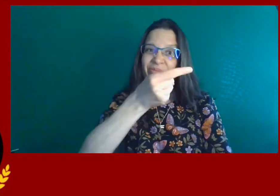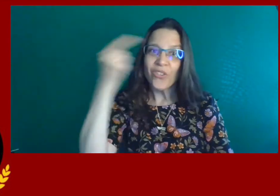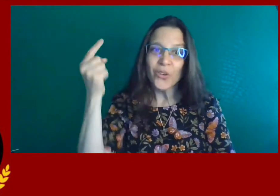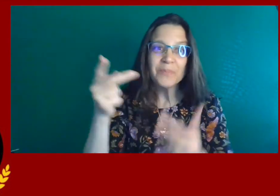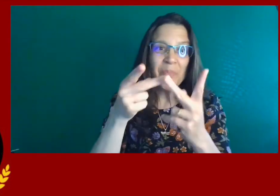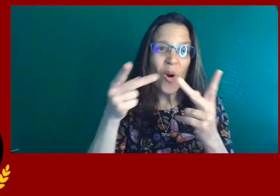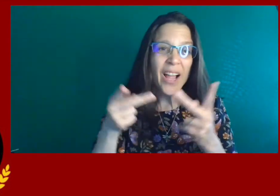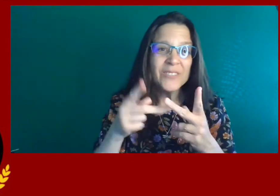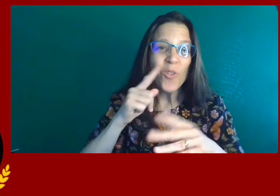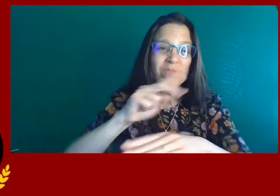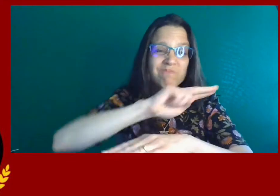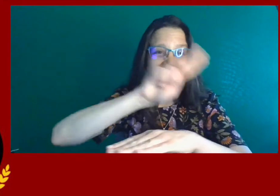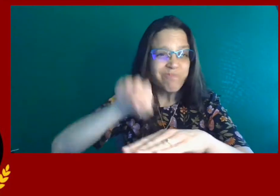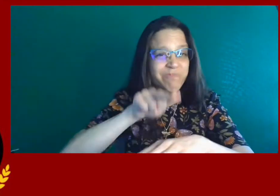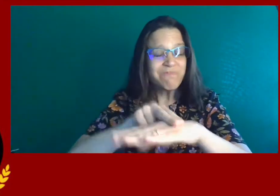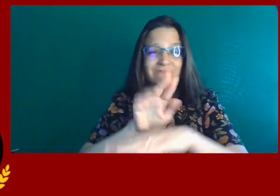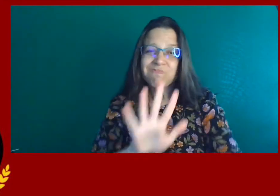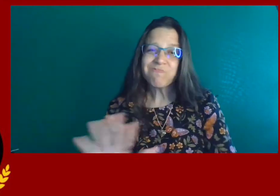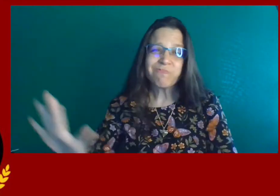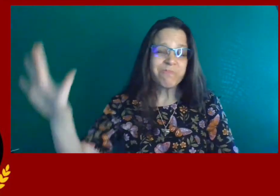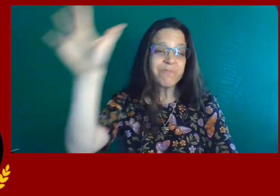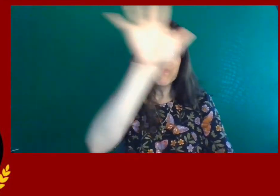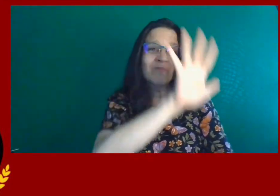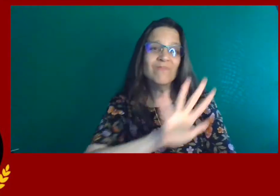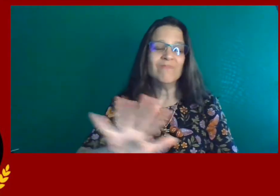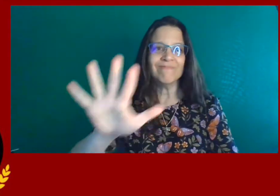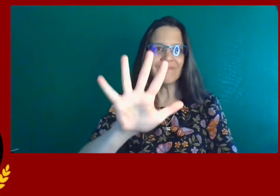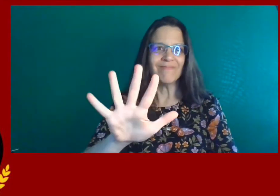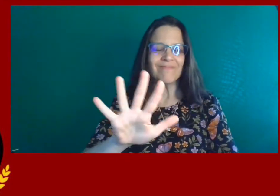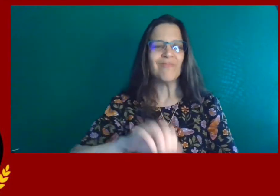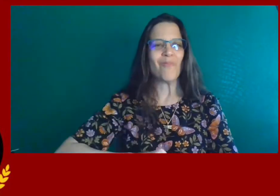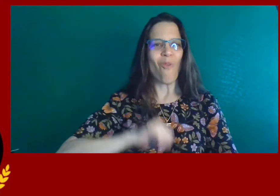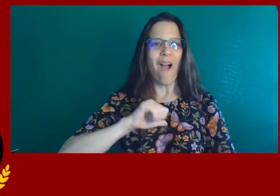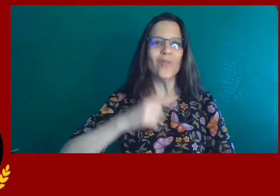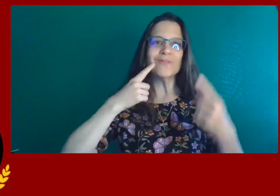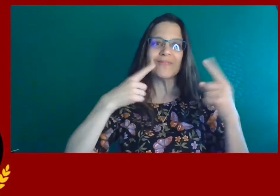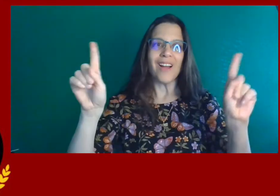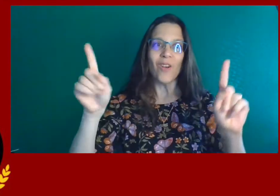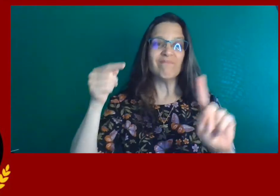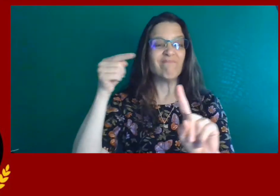This is a student who got first place all throughout the nation.